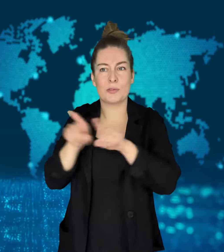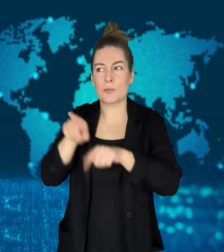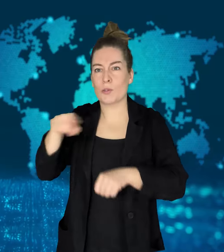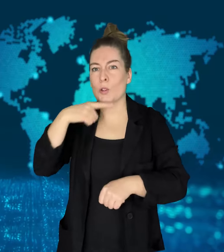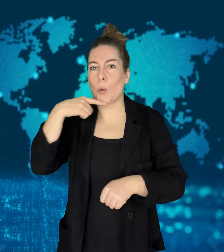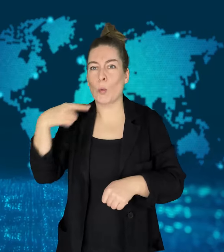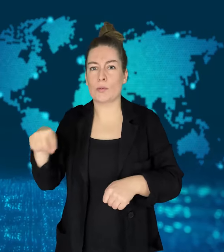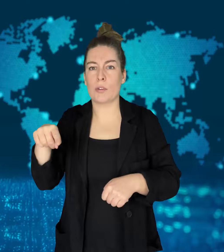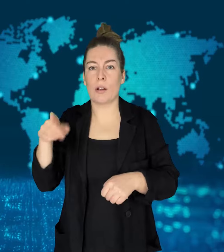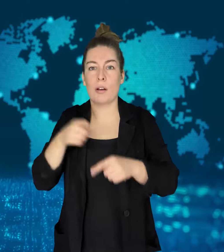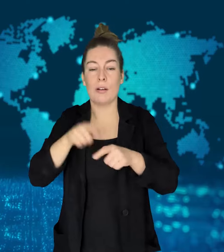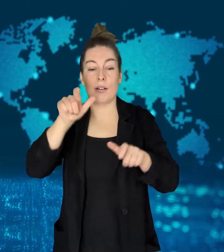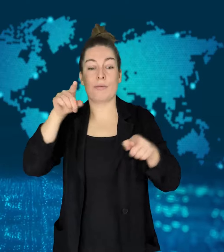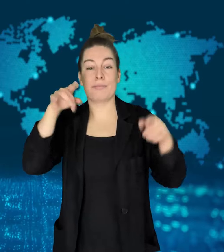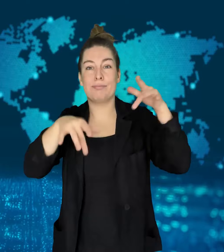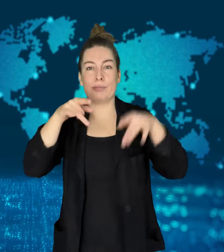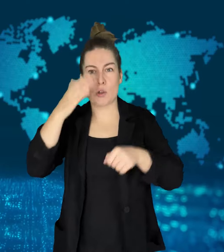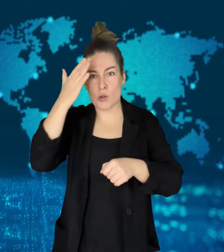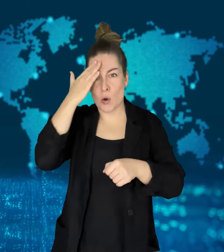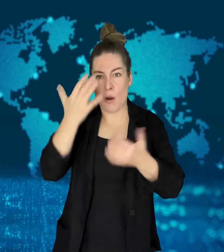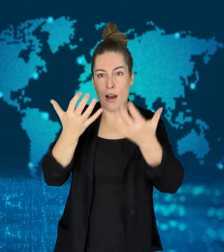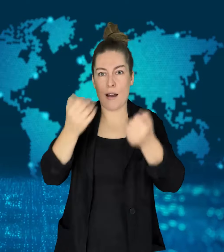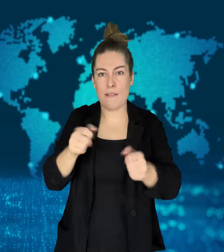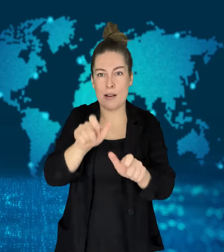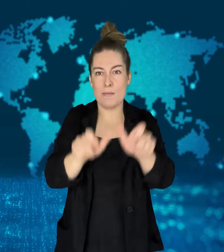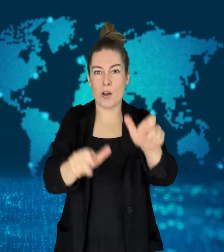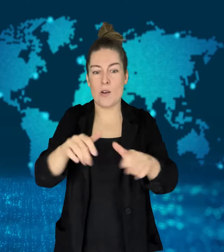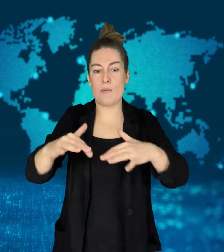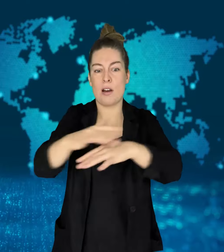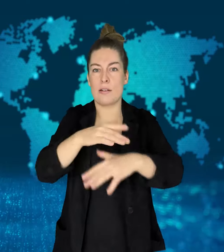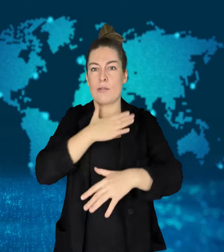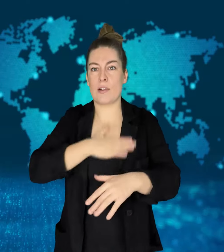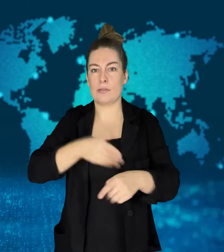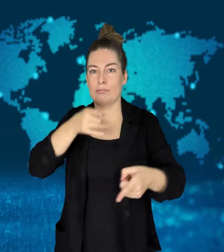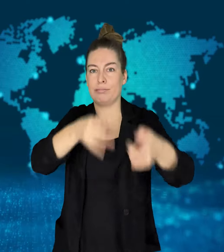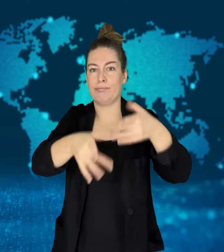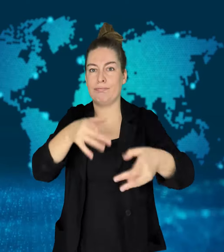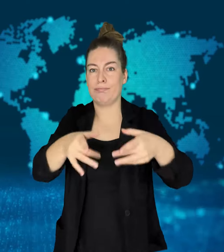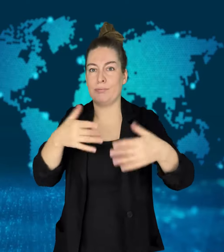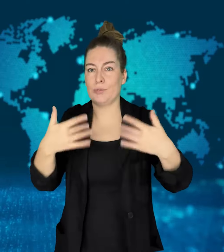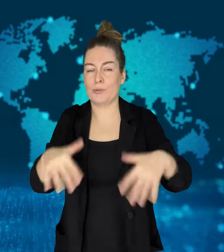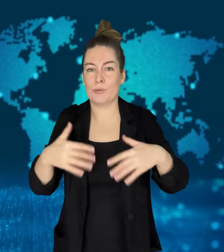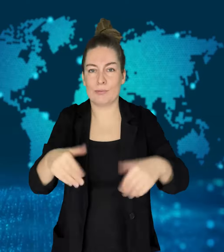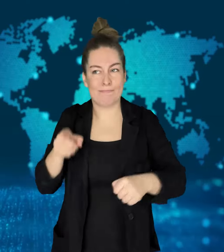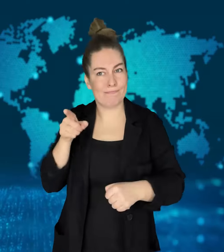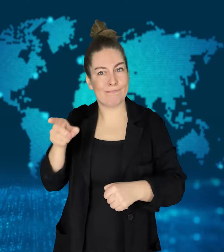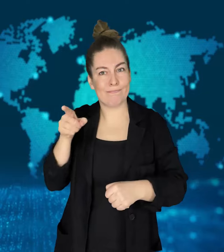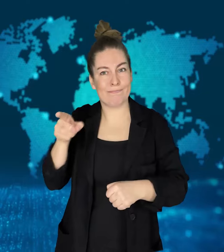support the Russian attacks.